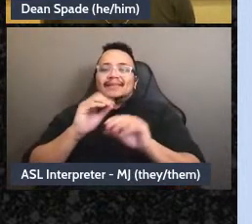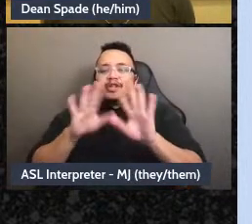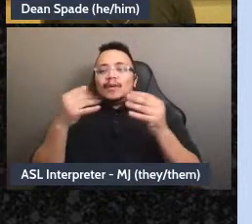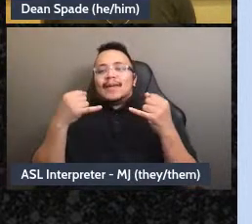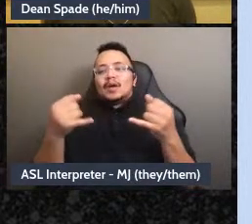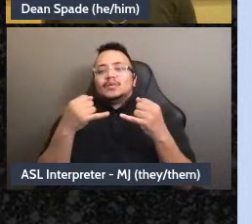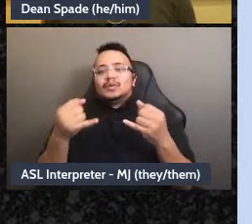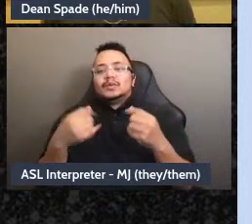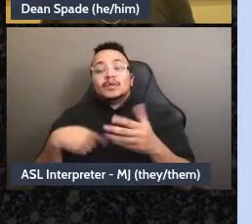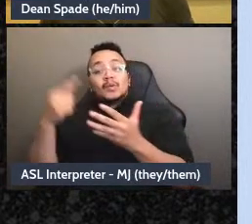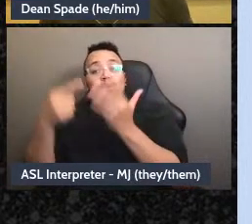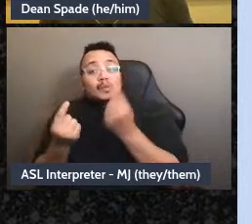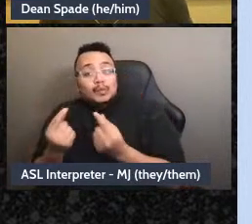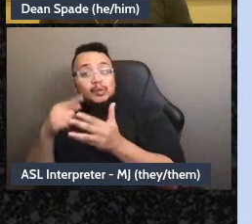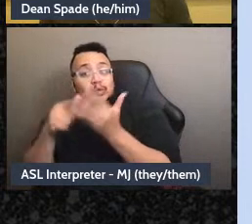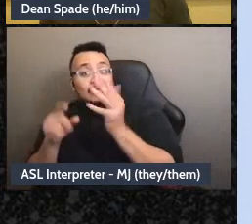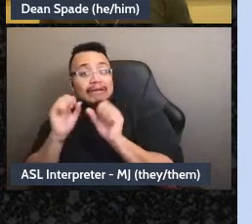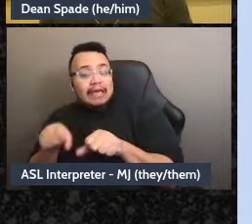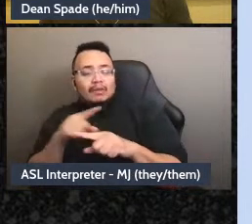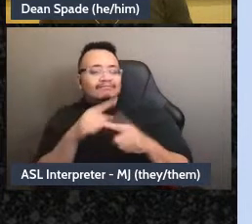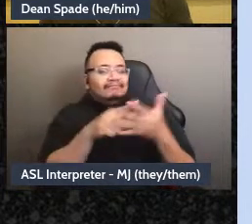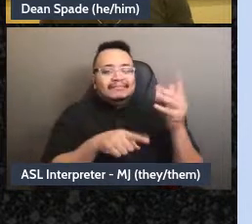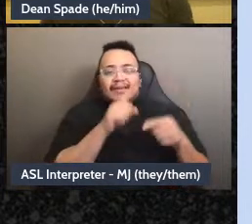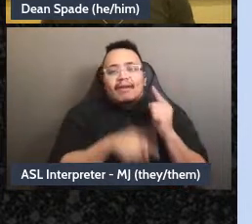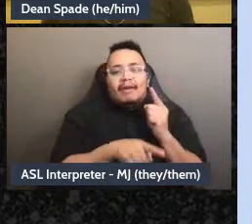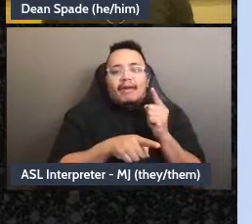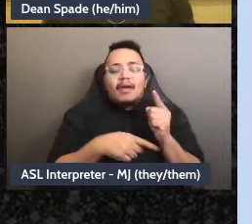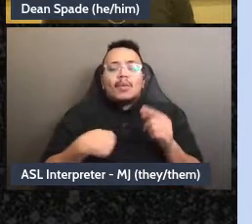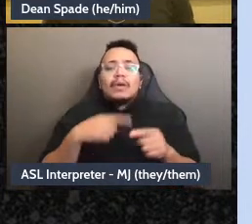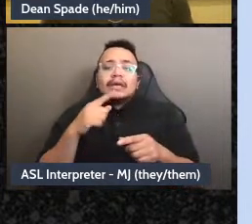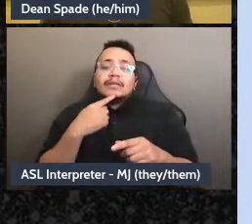so we are not making promises in the community that then people are like “wait,